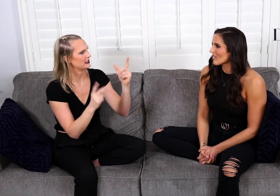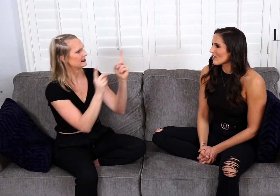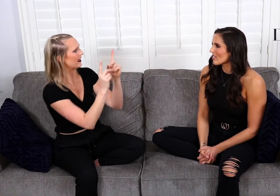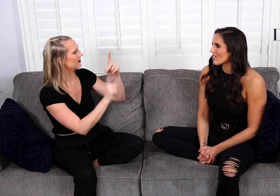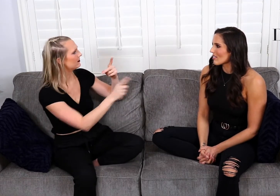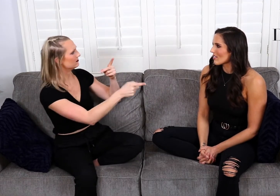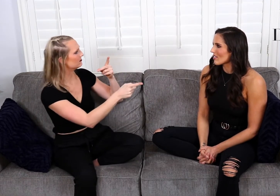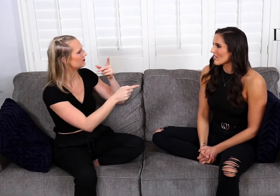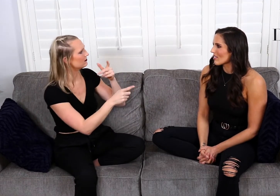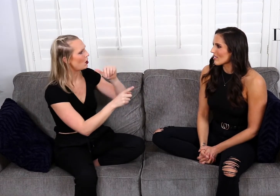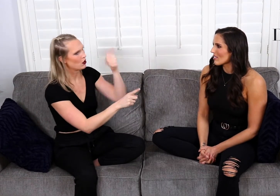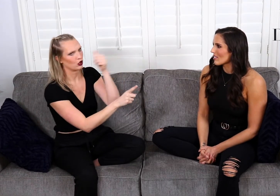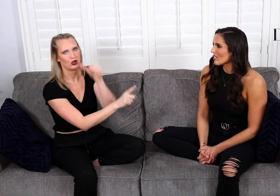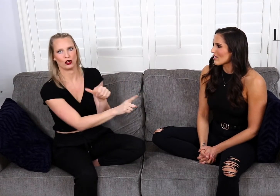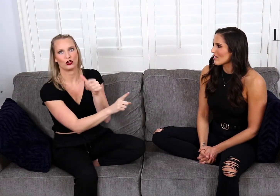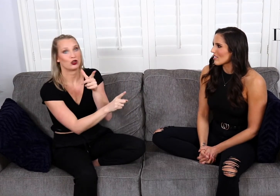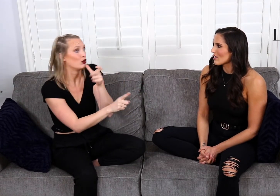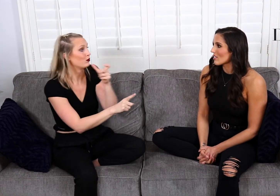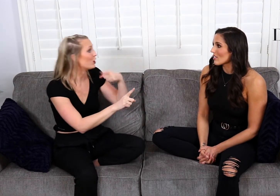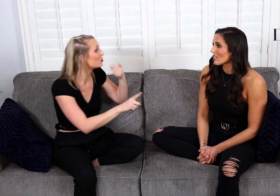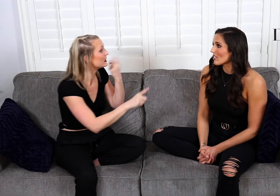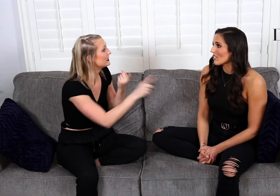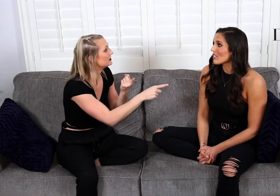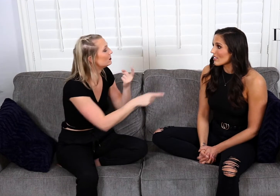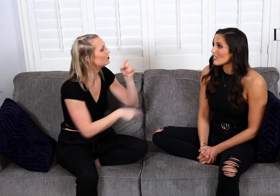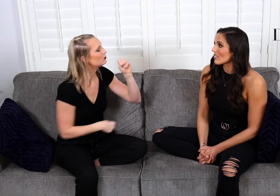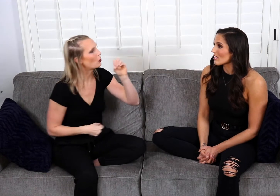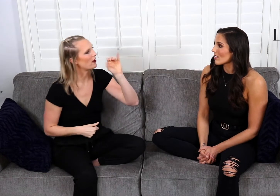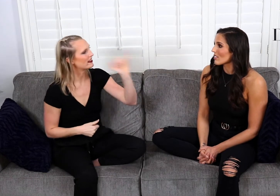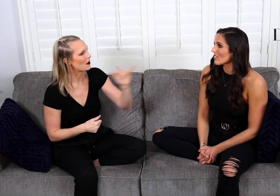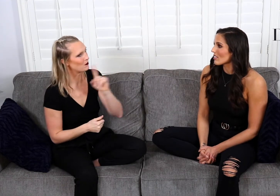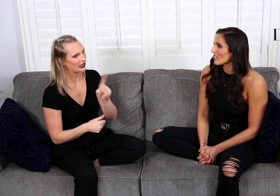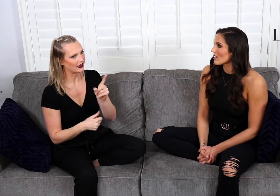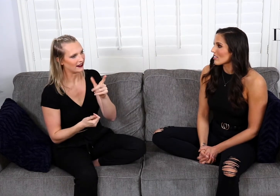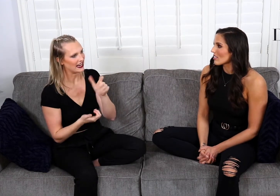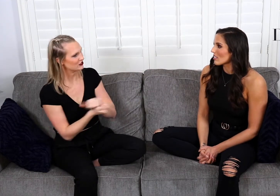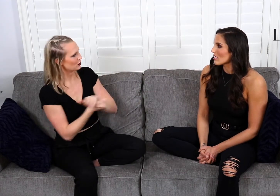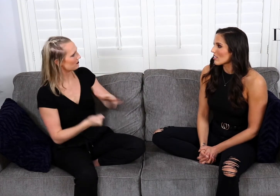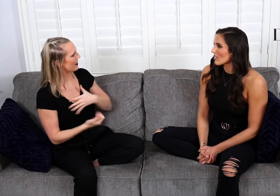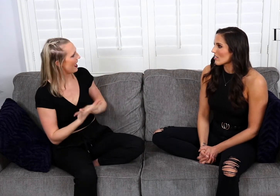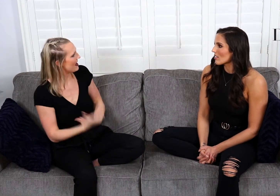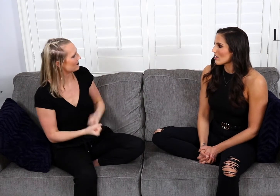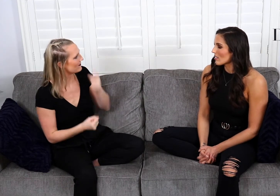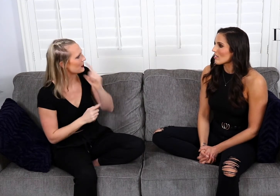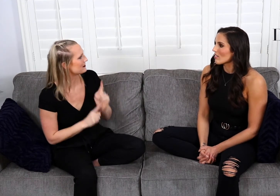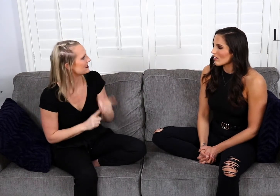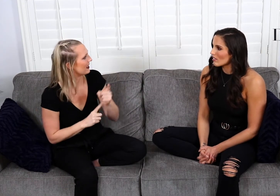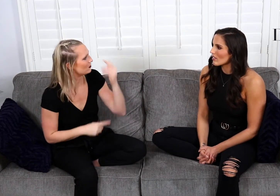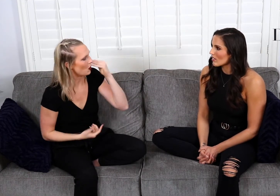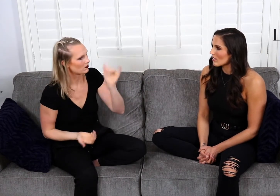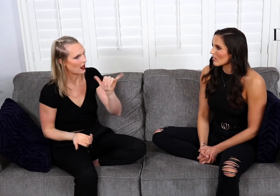they’re dating somebody else who is hearing. And so that really destroys my confidence for a little bit because I realize,